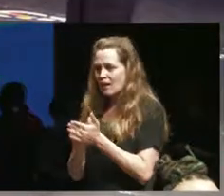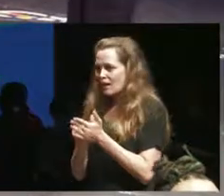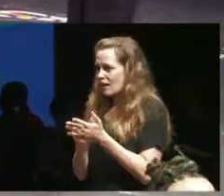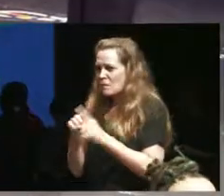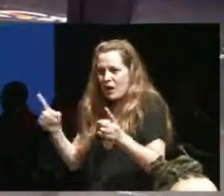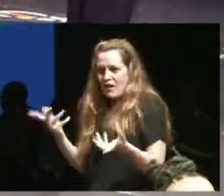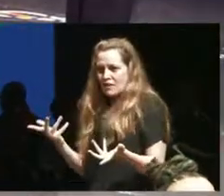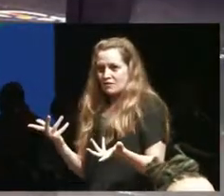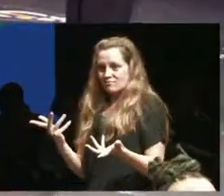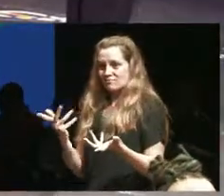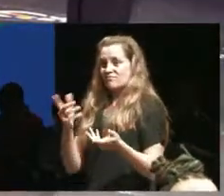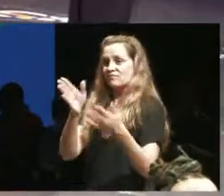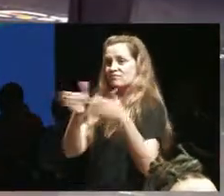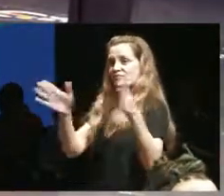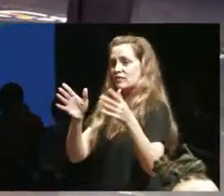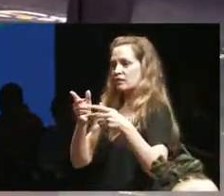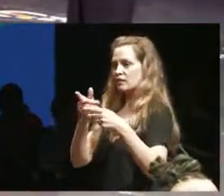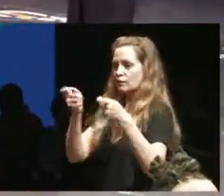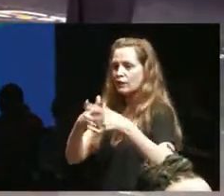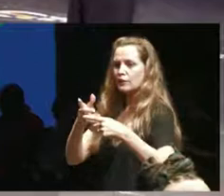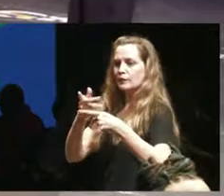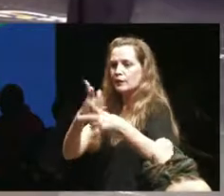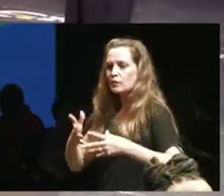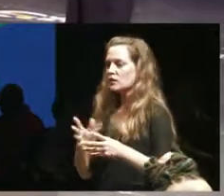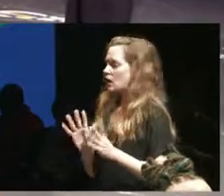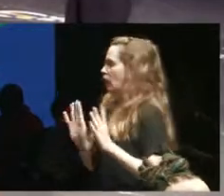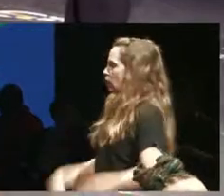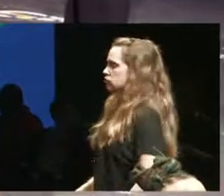up and that's the part that feels really frustrating for me because you know it's